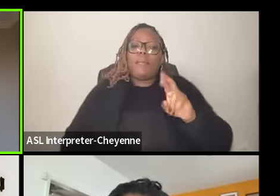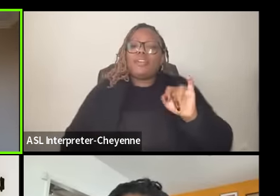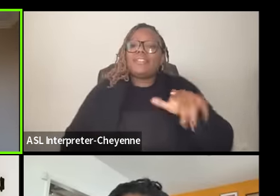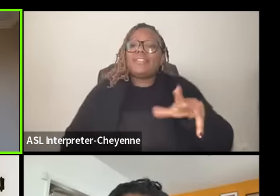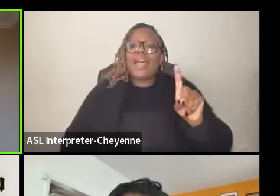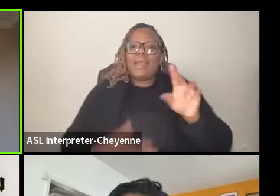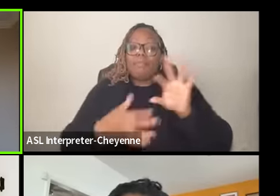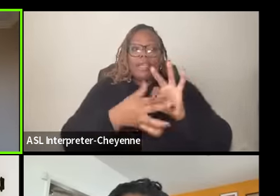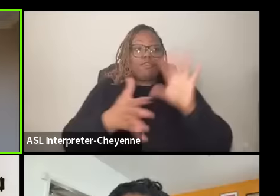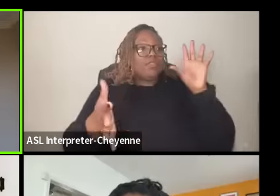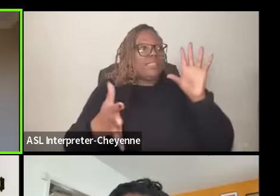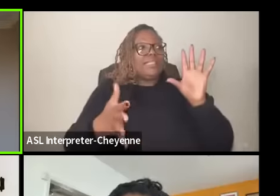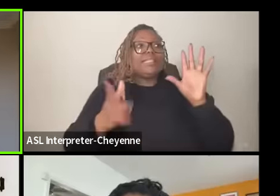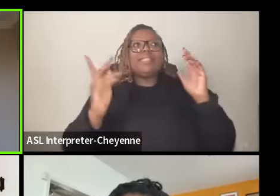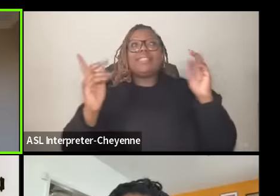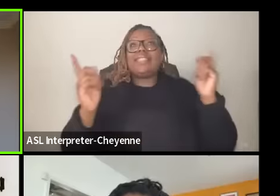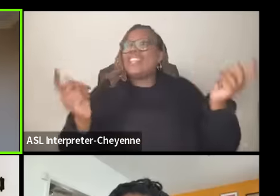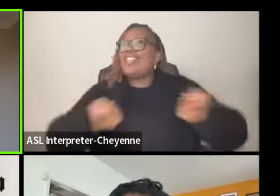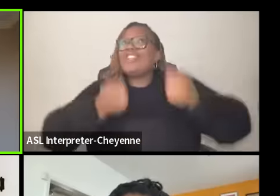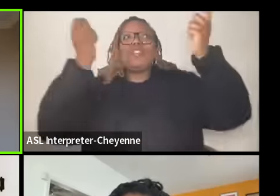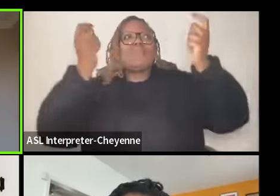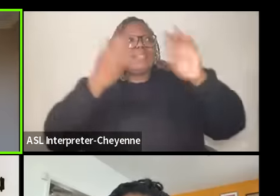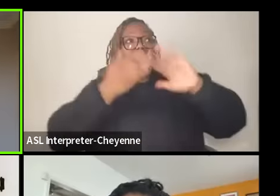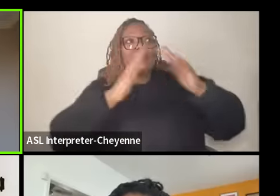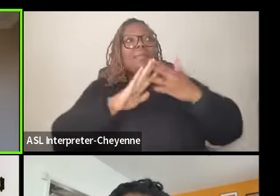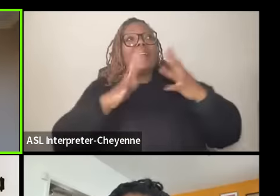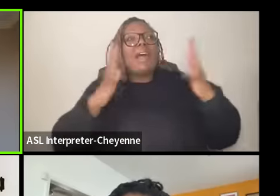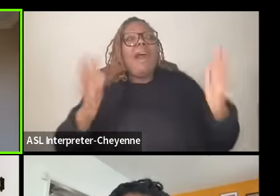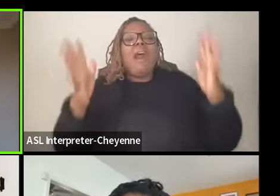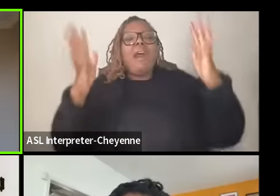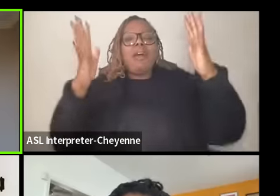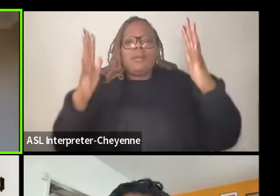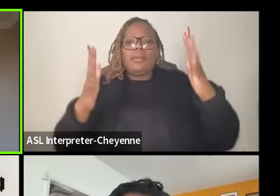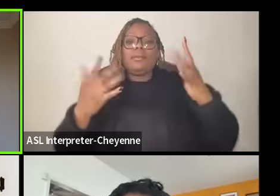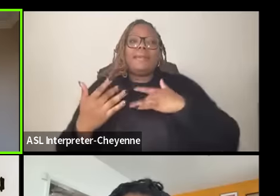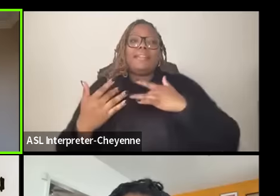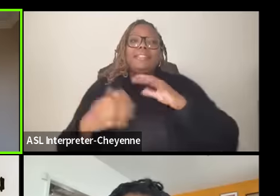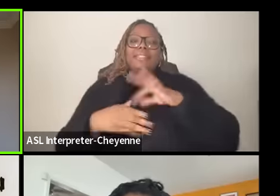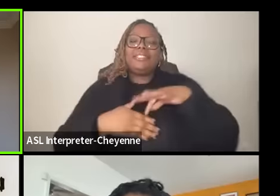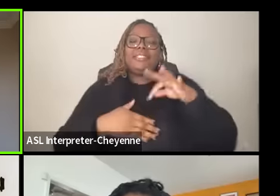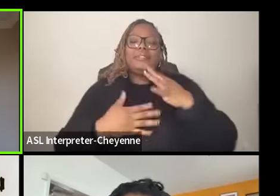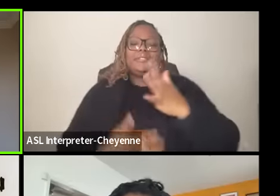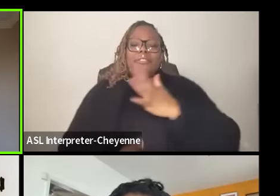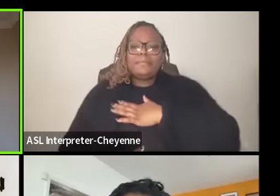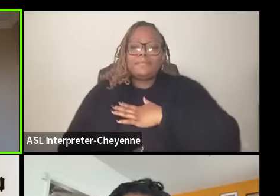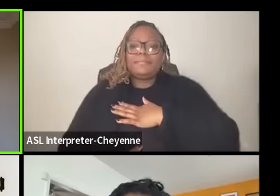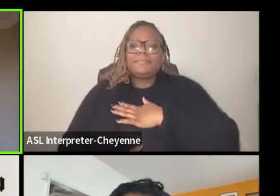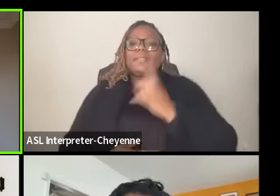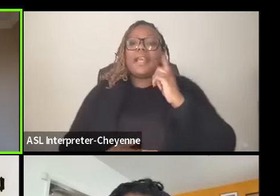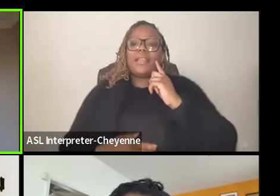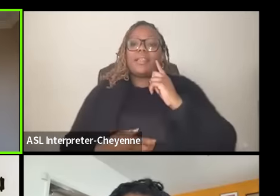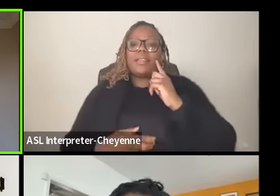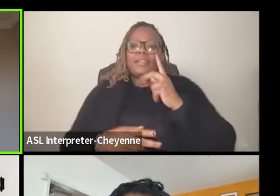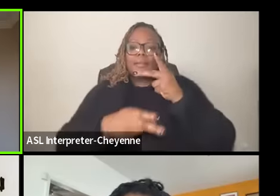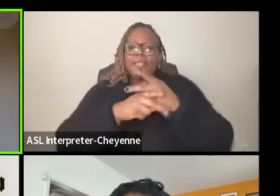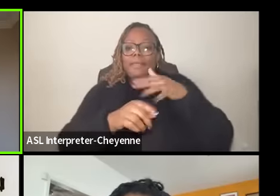the jubilance you know uh it lifts my spirit so so I think keeping in context keeping a long-term